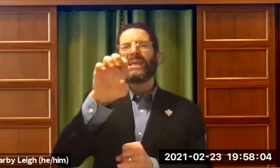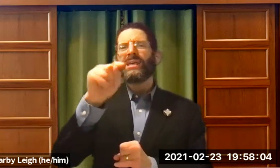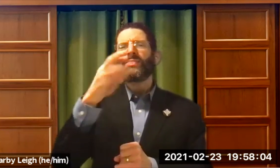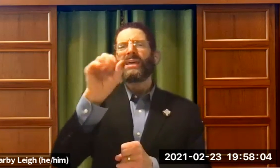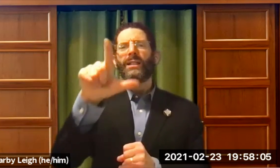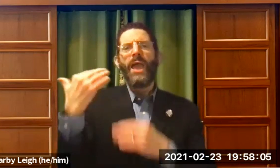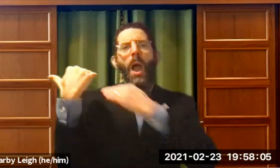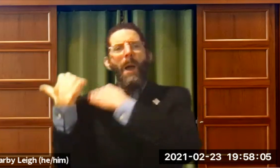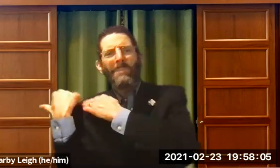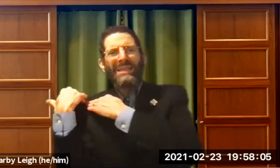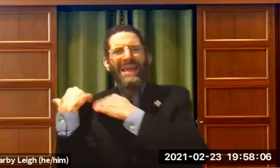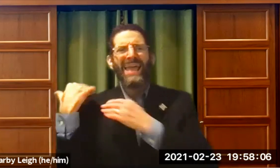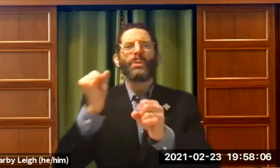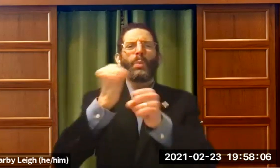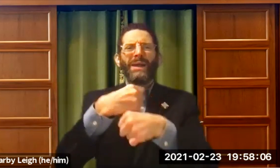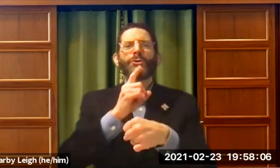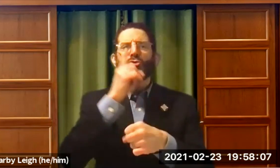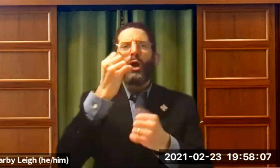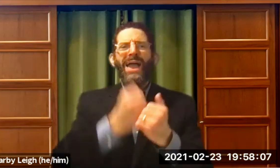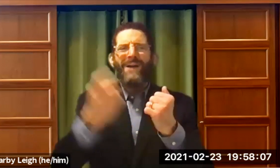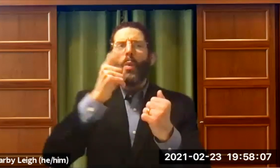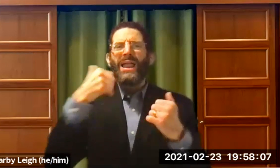morally and ethically obligated to